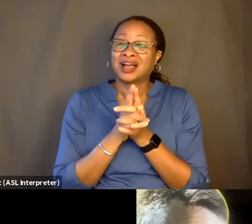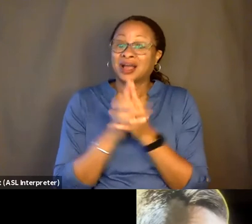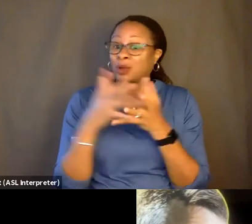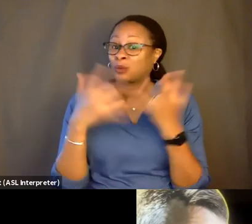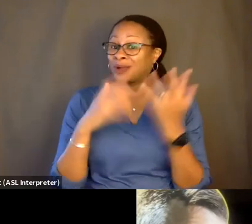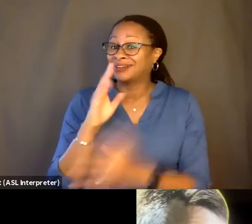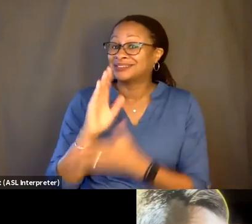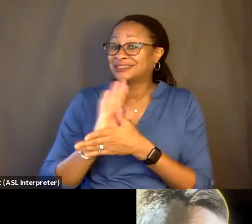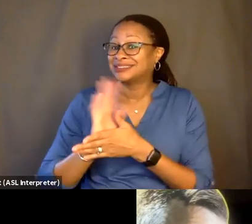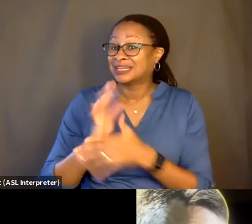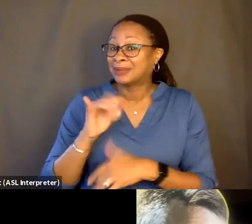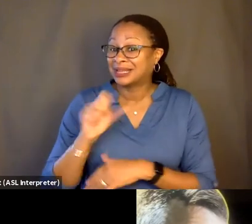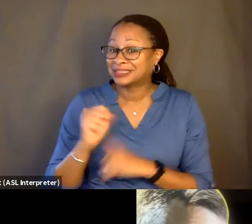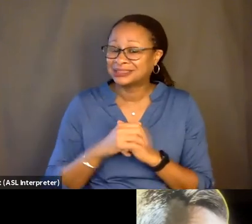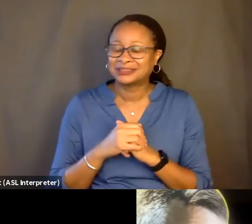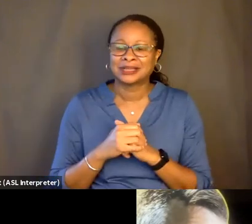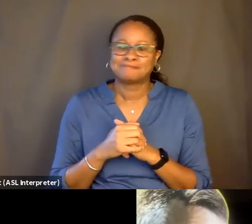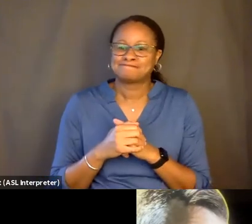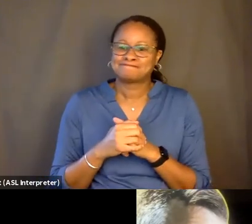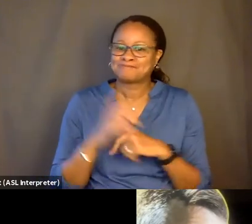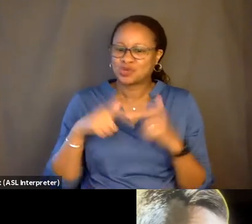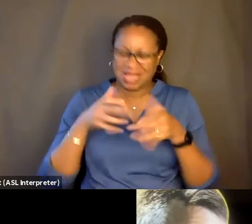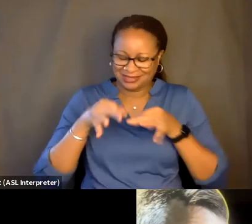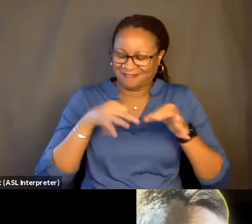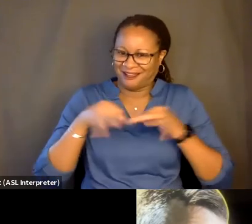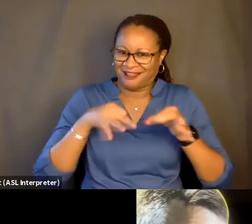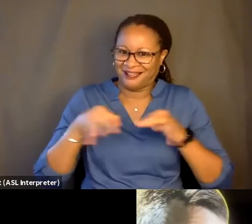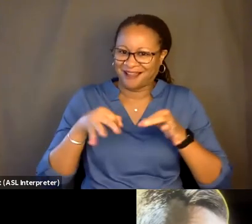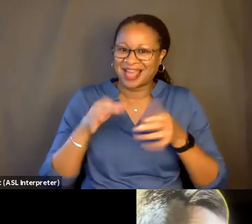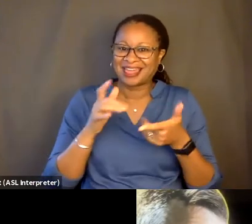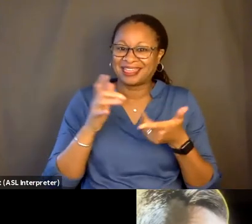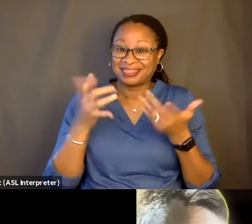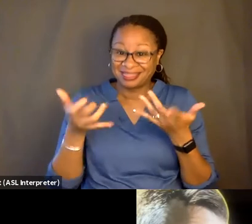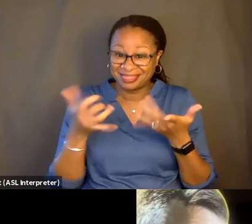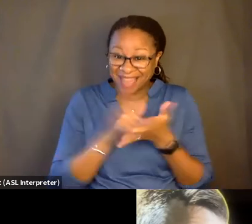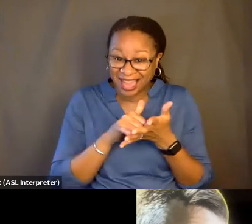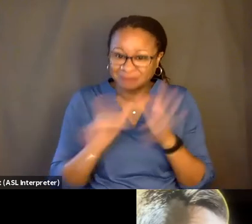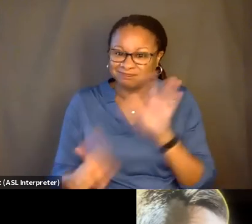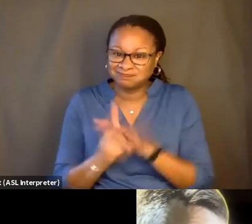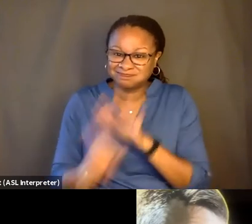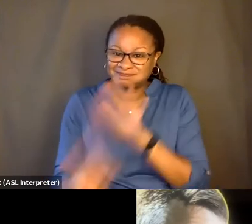its sort of "undefinableness" is, like, popping out all over. And why is that happening?